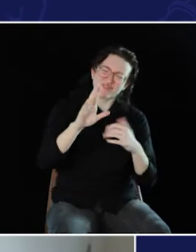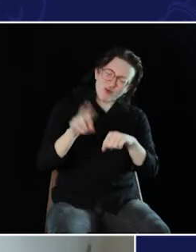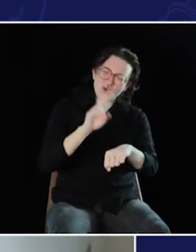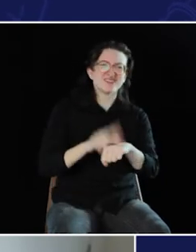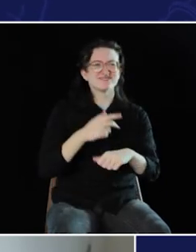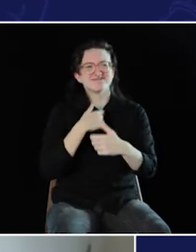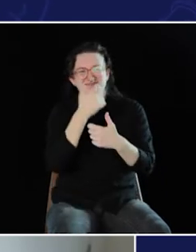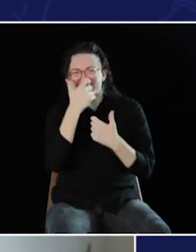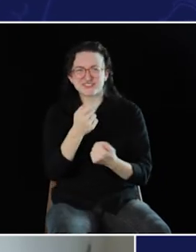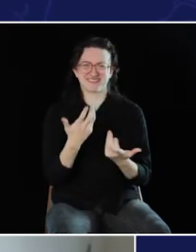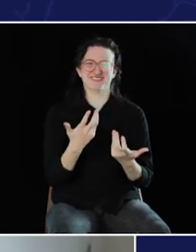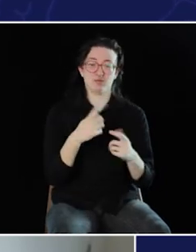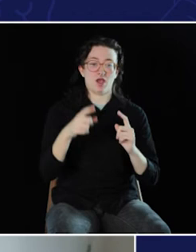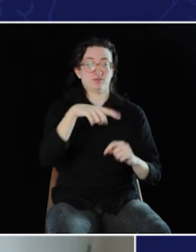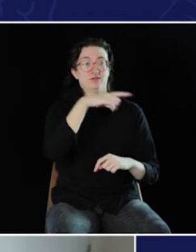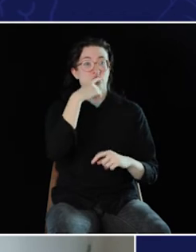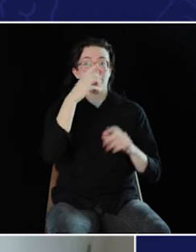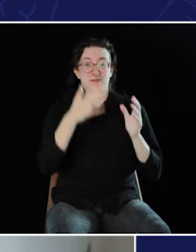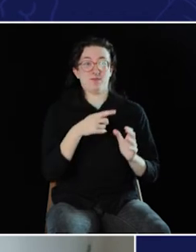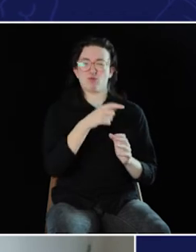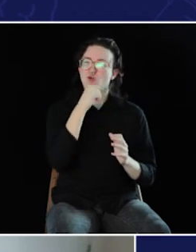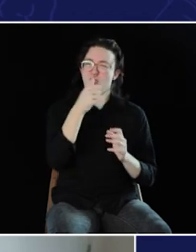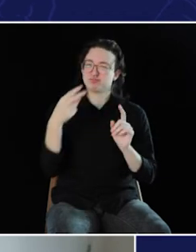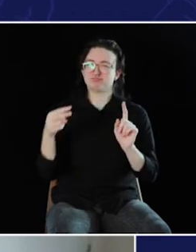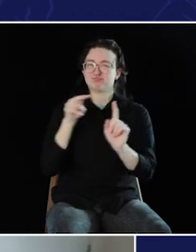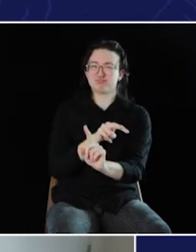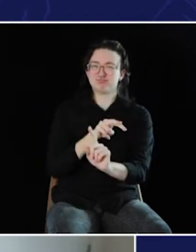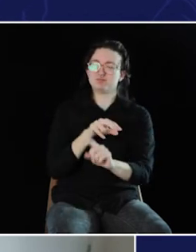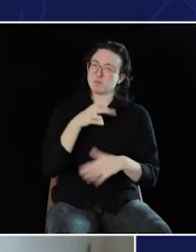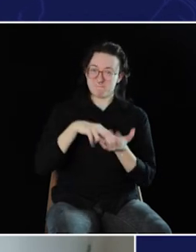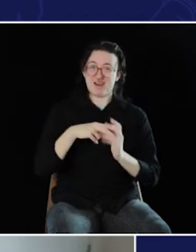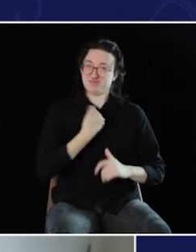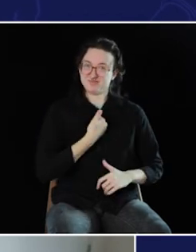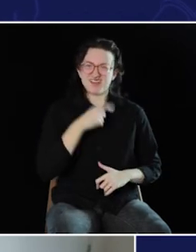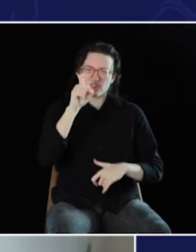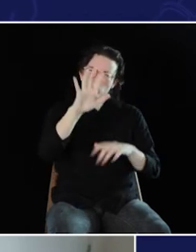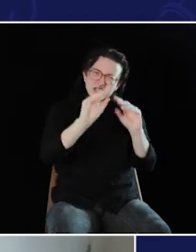of course I'm interested in doing this. But hearing people don't think that way, and you have to make it